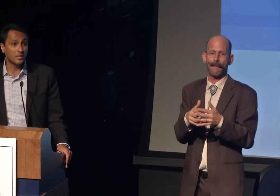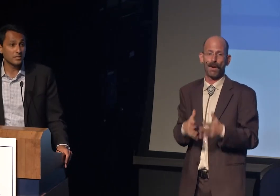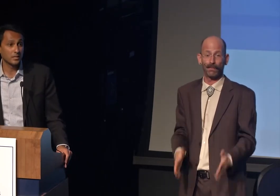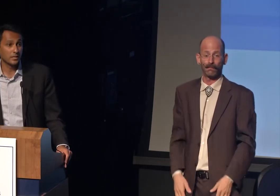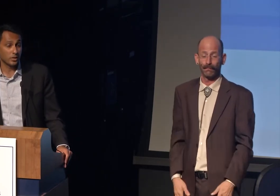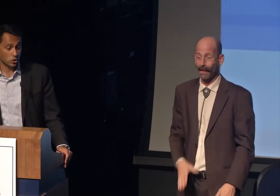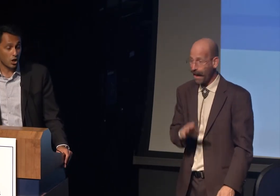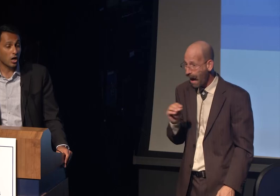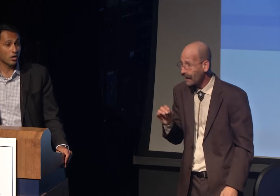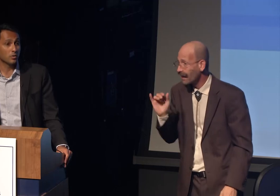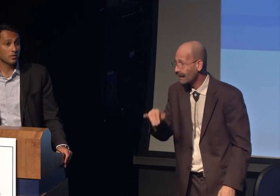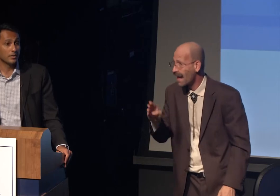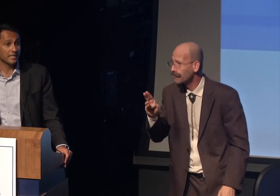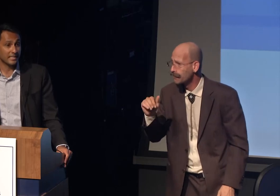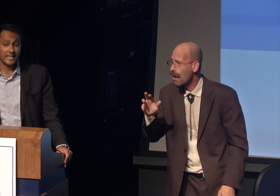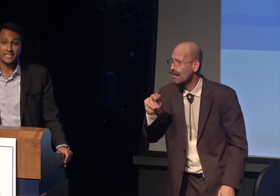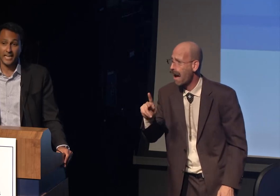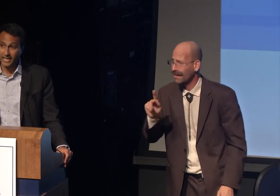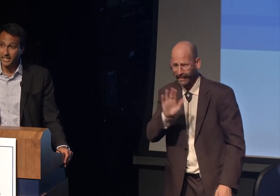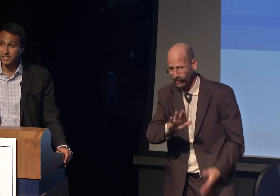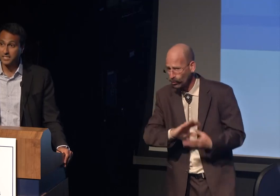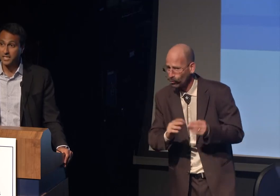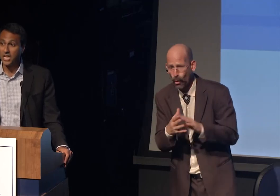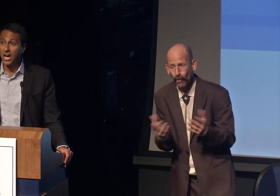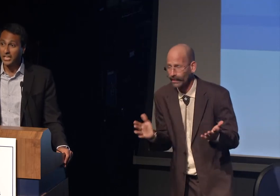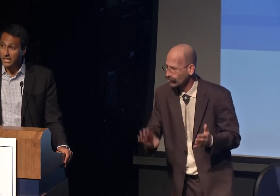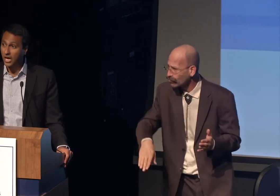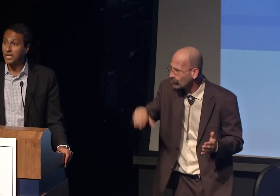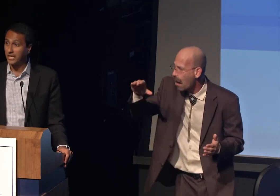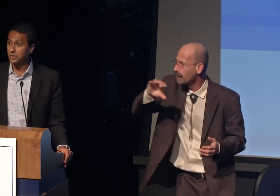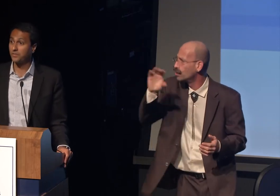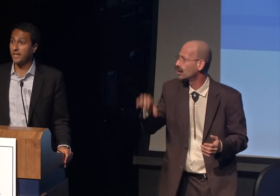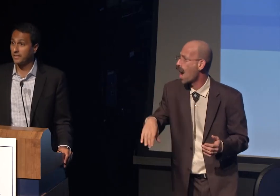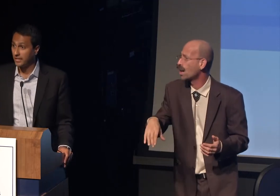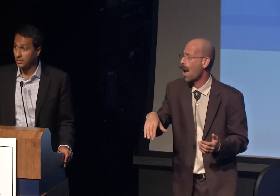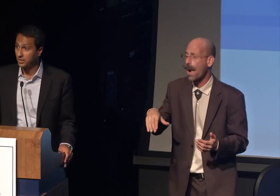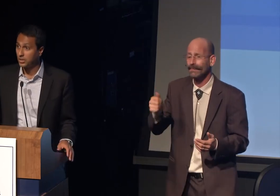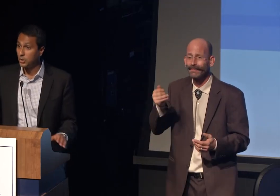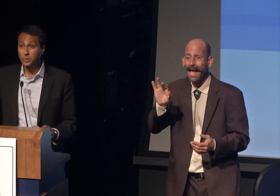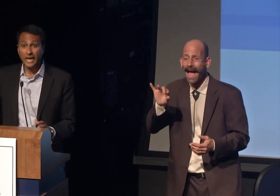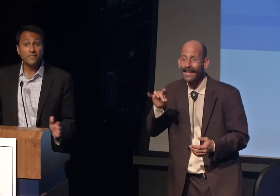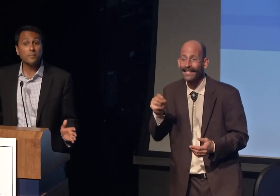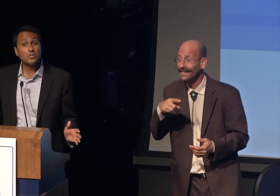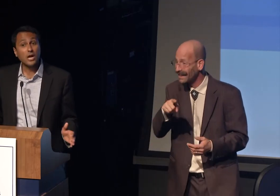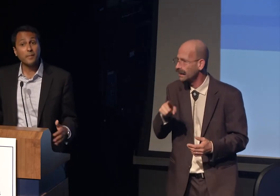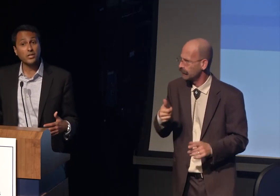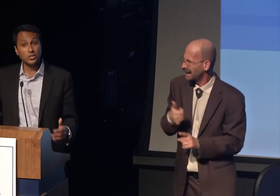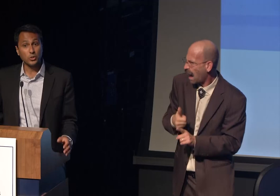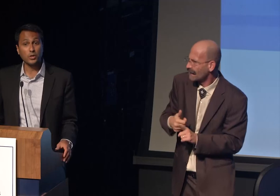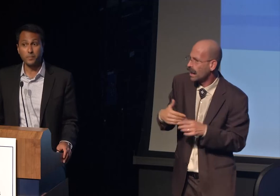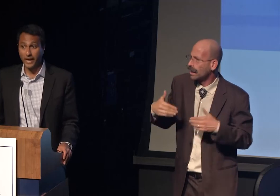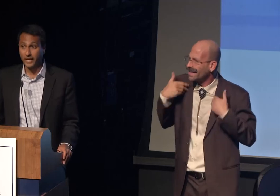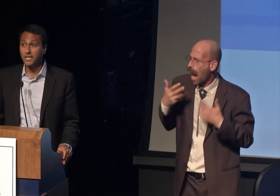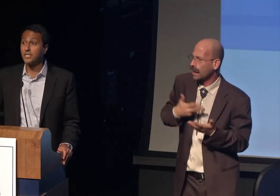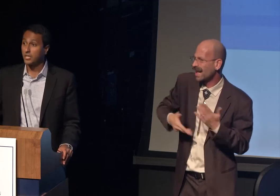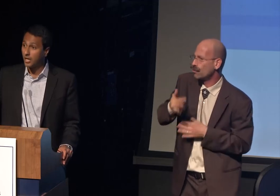in Chicago in the 1980s. A young interfaith leader who gave up a job at a New York bank to come to Chicago to work under